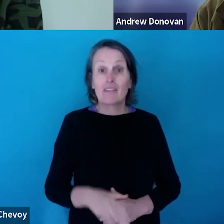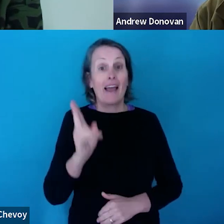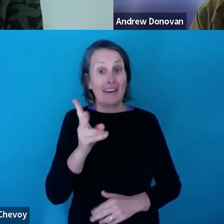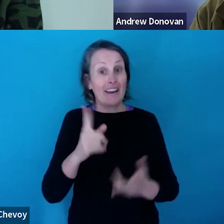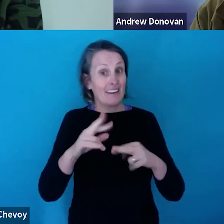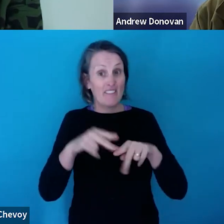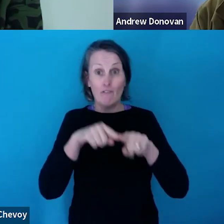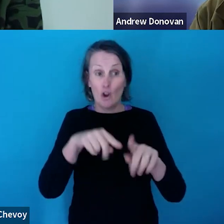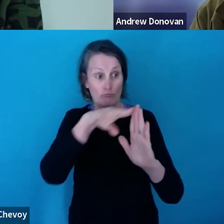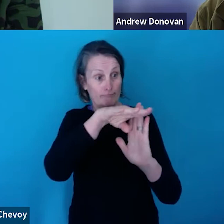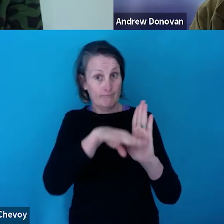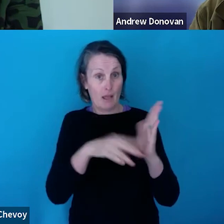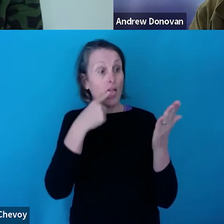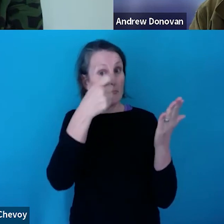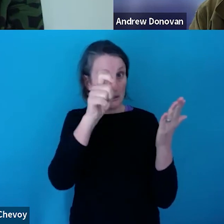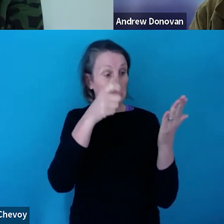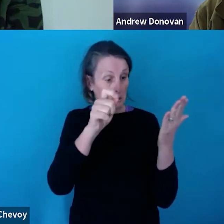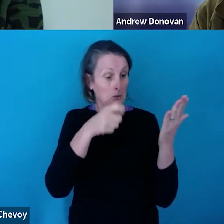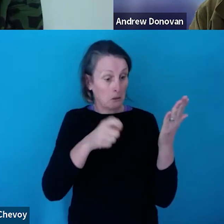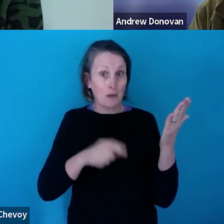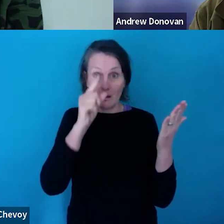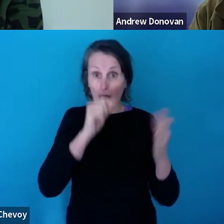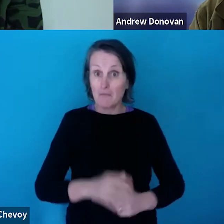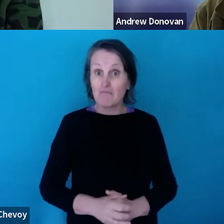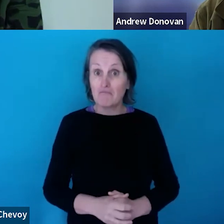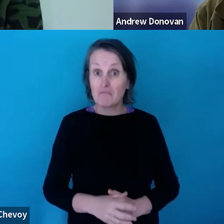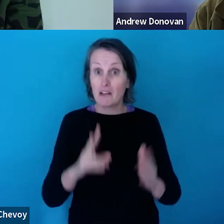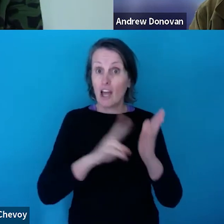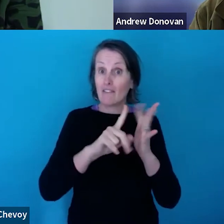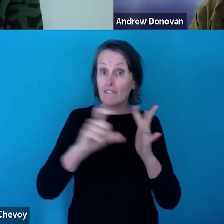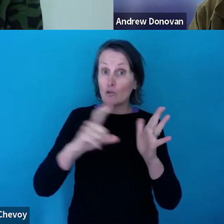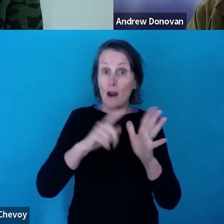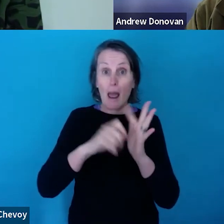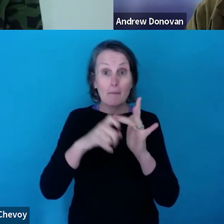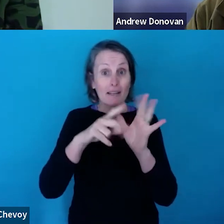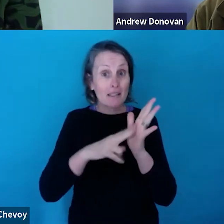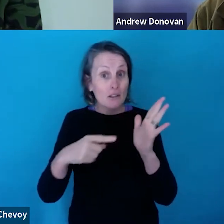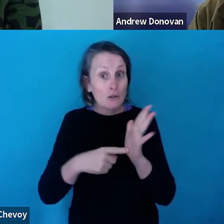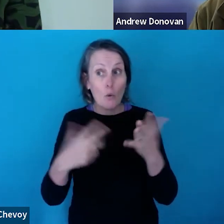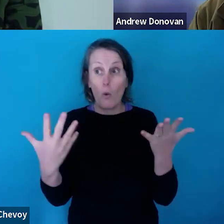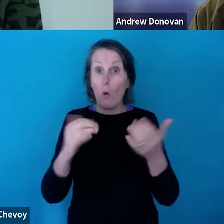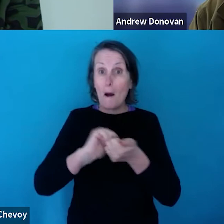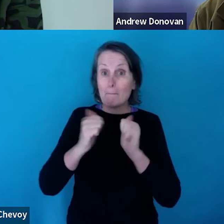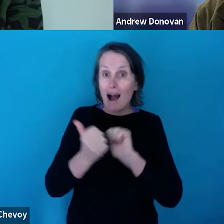criteria in relation to either being a Victorian applicant or in partnership if they're from outside of Victoria.